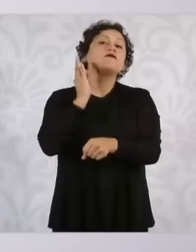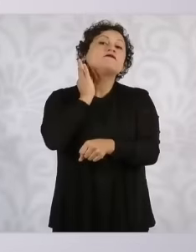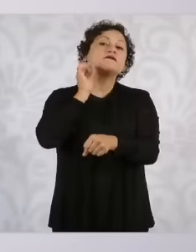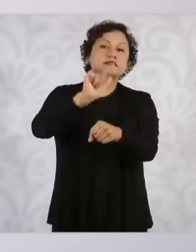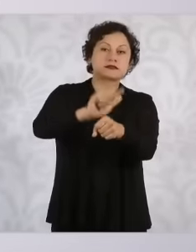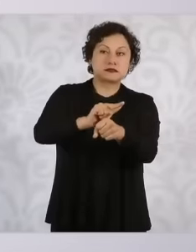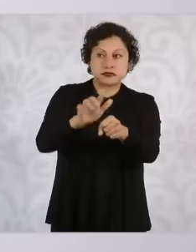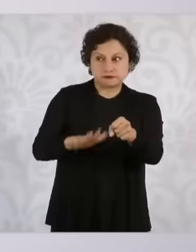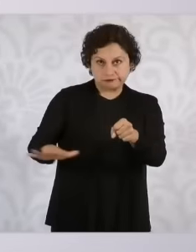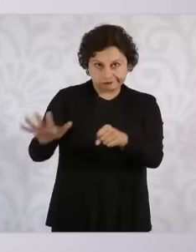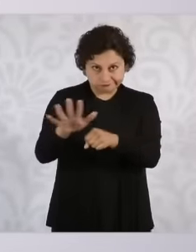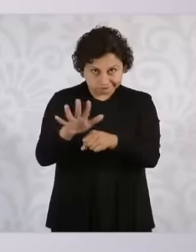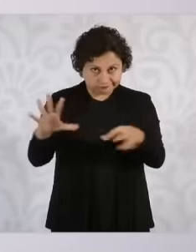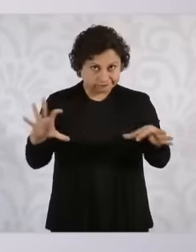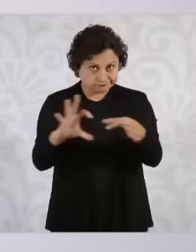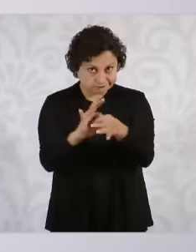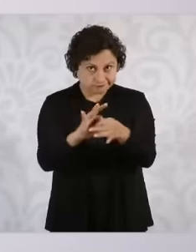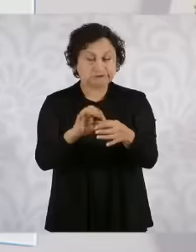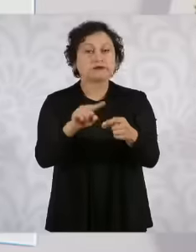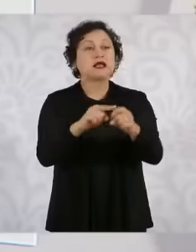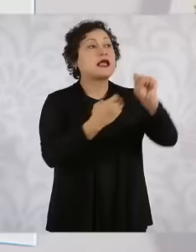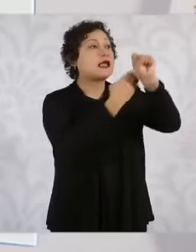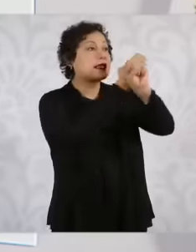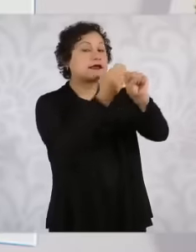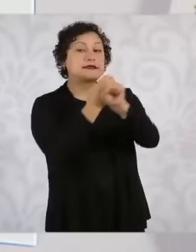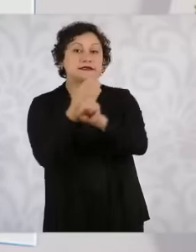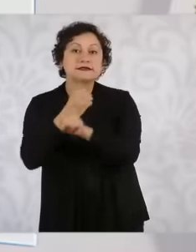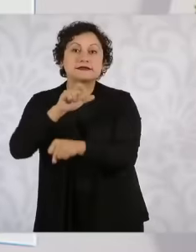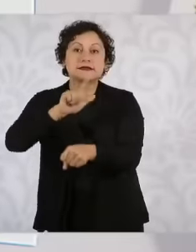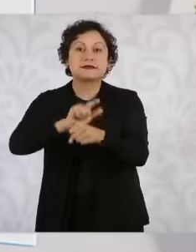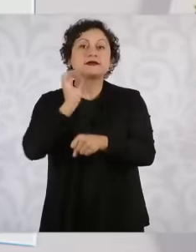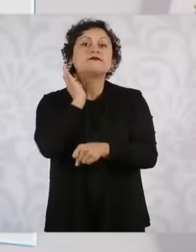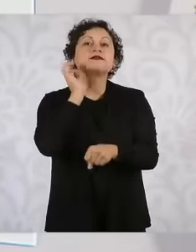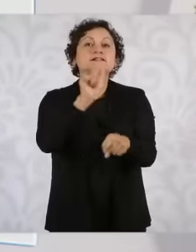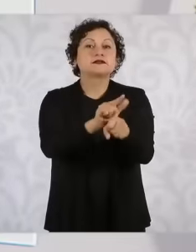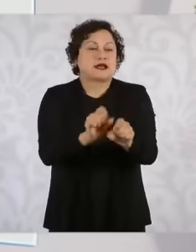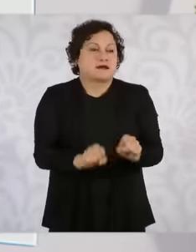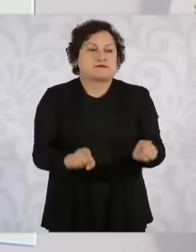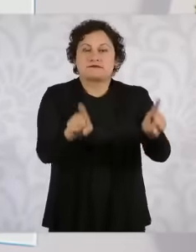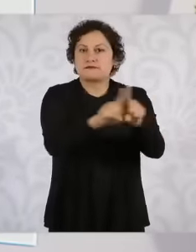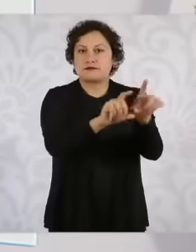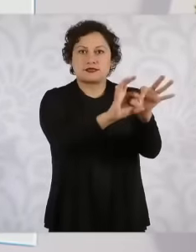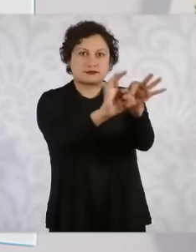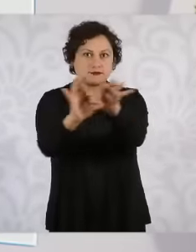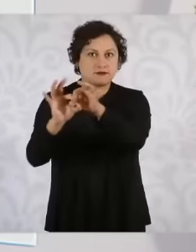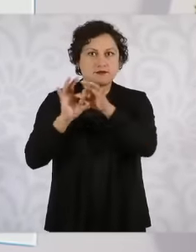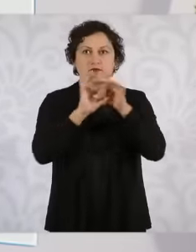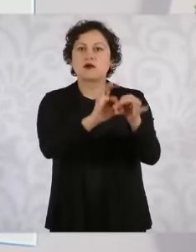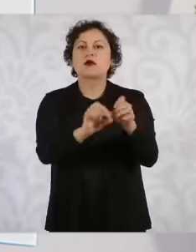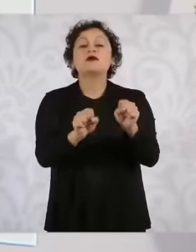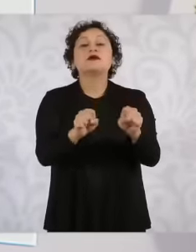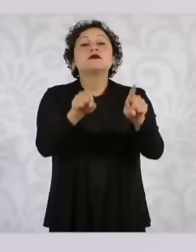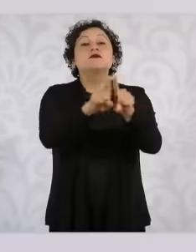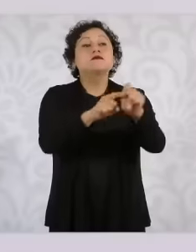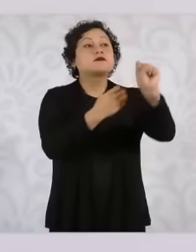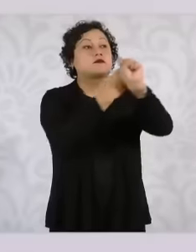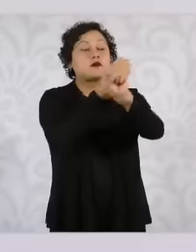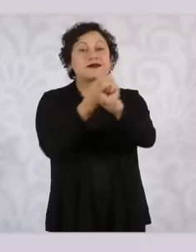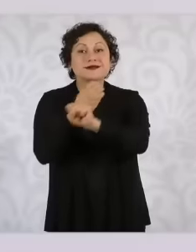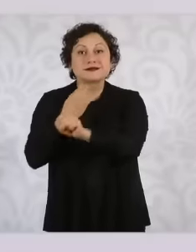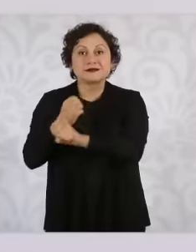with the states with the state prosecutors and the state security secretariats